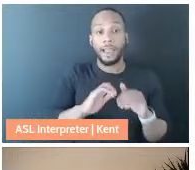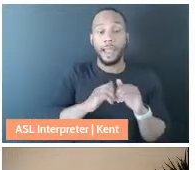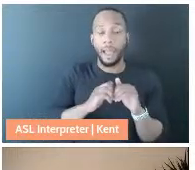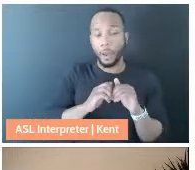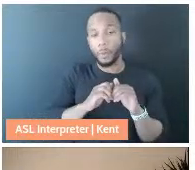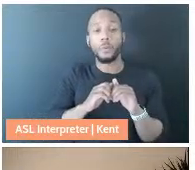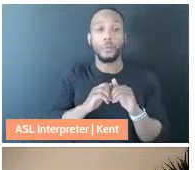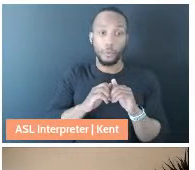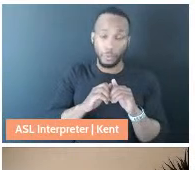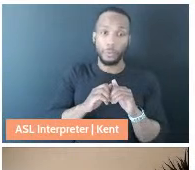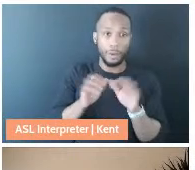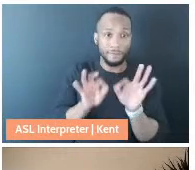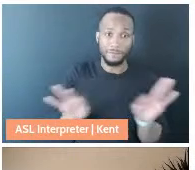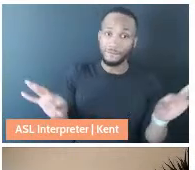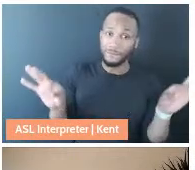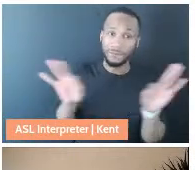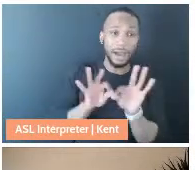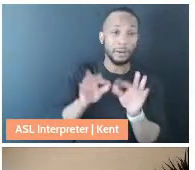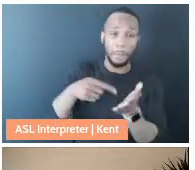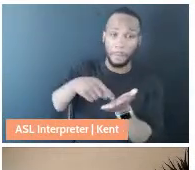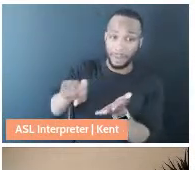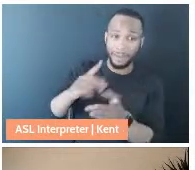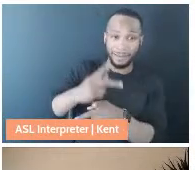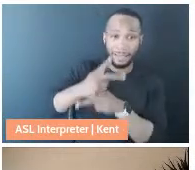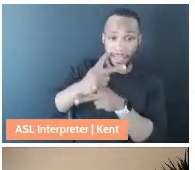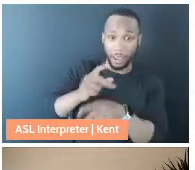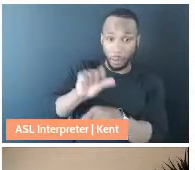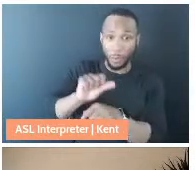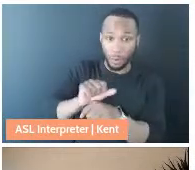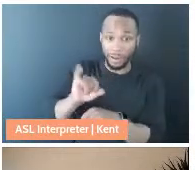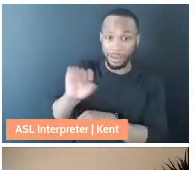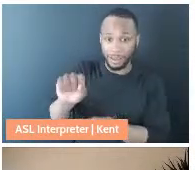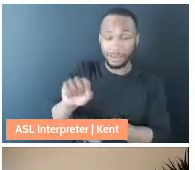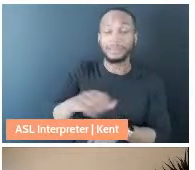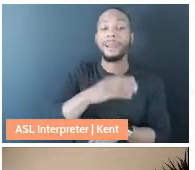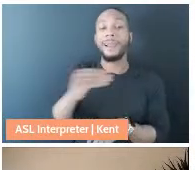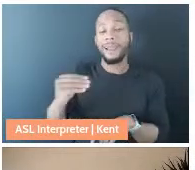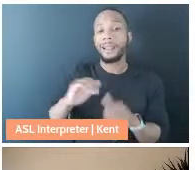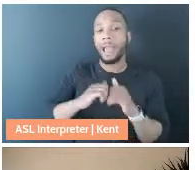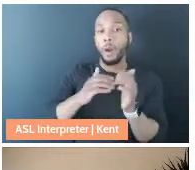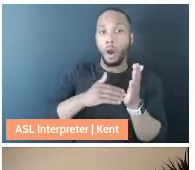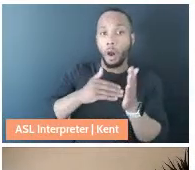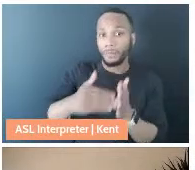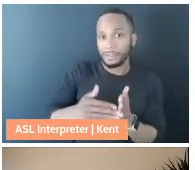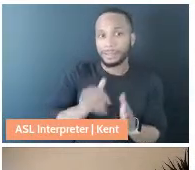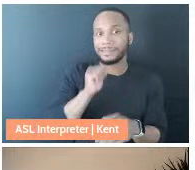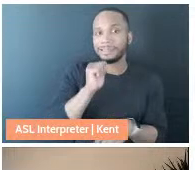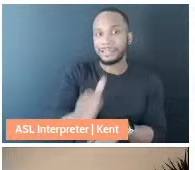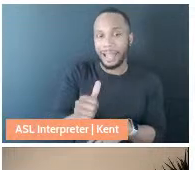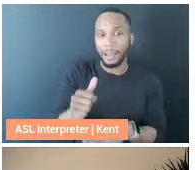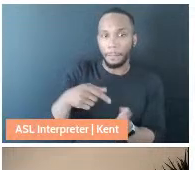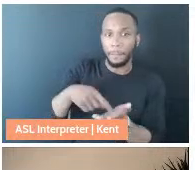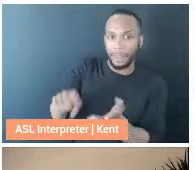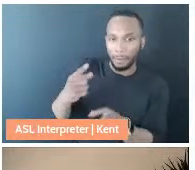how vital paid care work is and how often it is not paid properly or